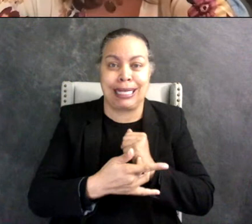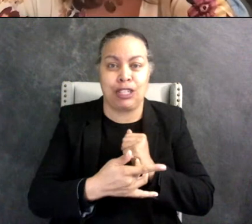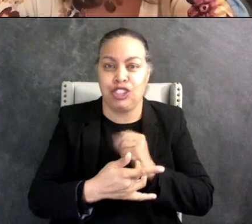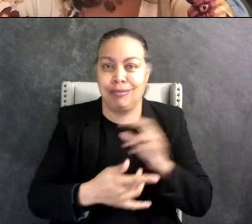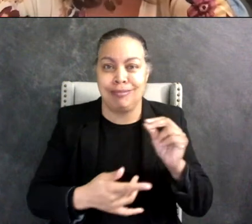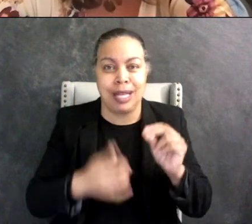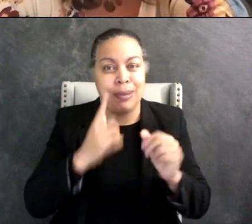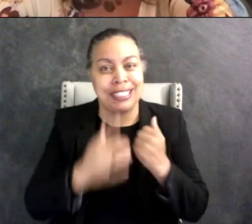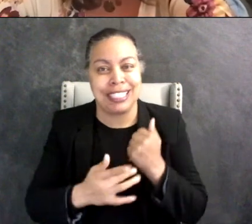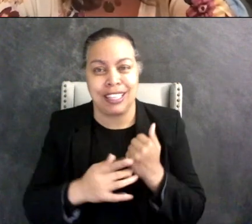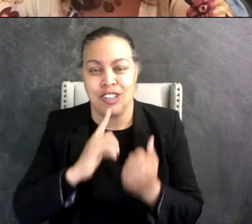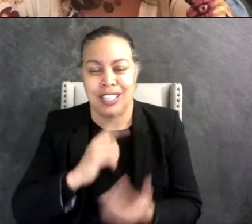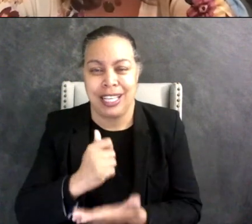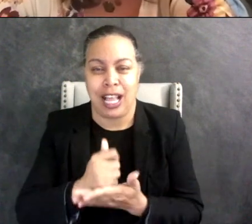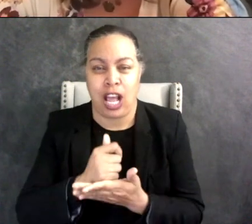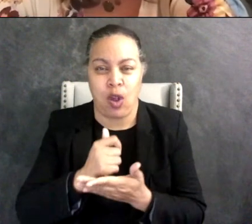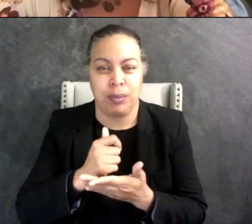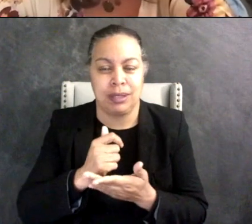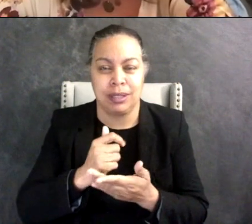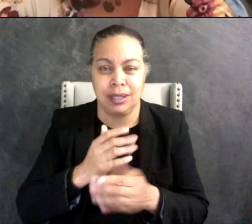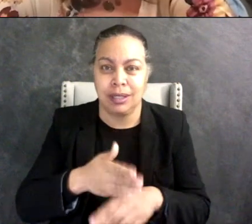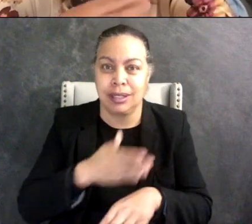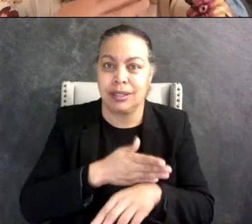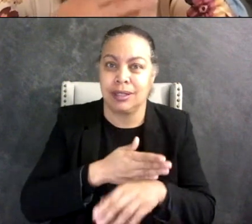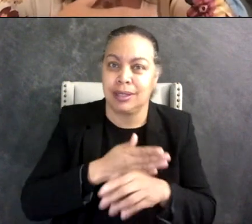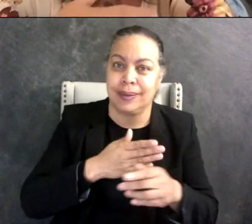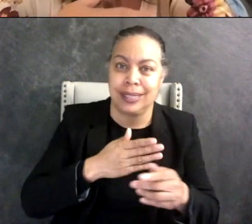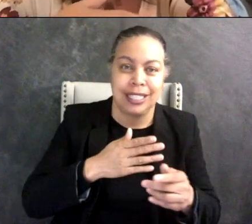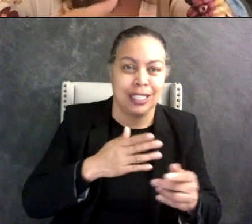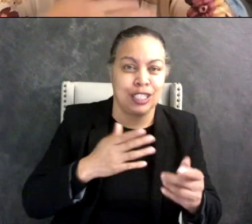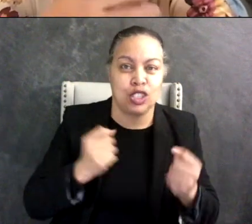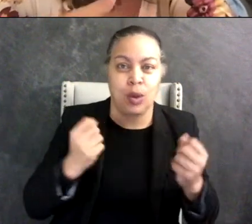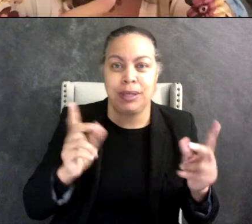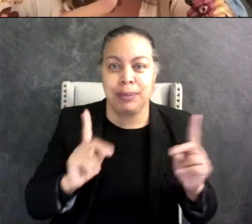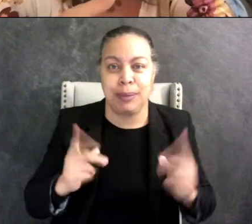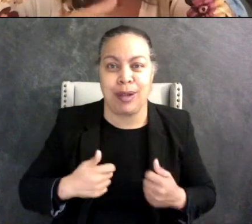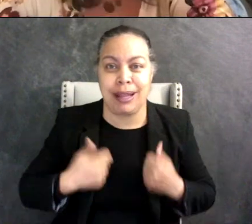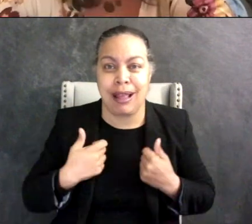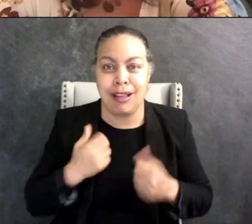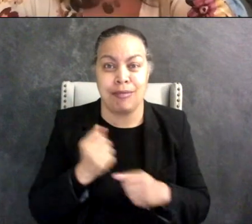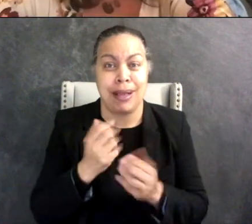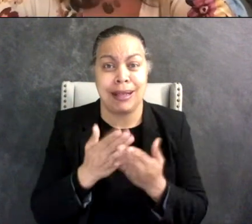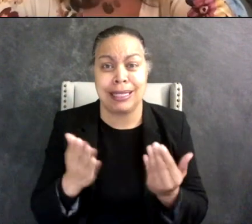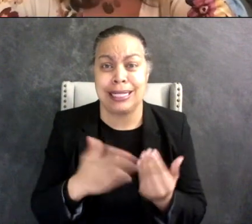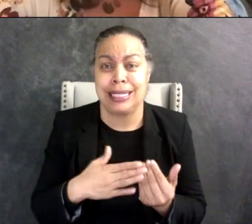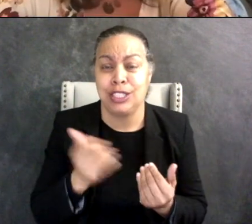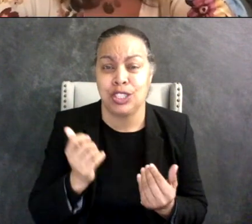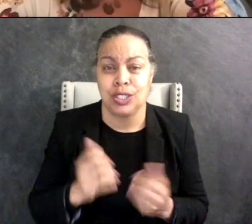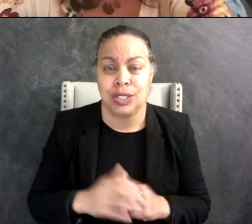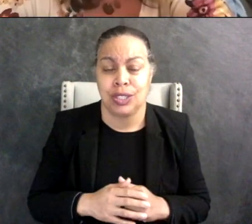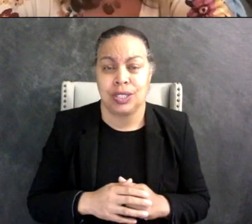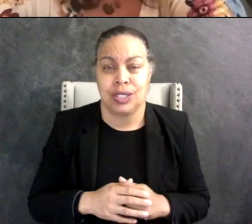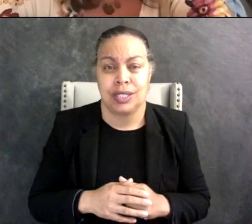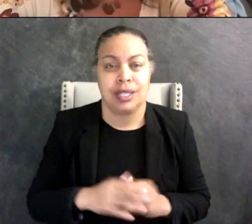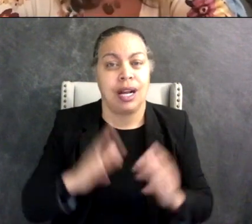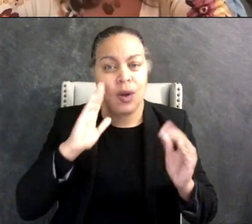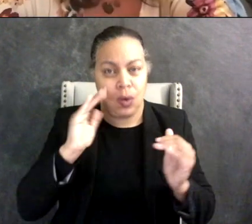has transformed so many people's lives and made things easier and I hope people will realize that